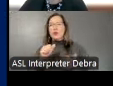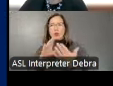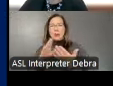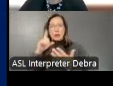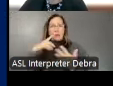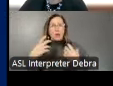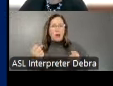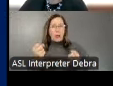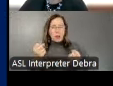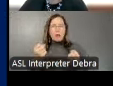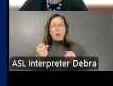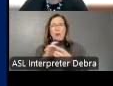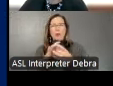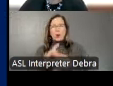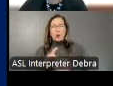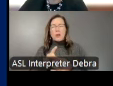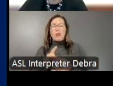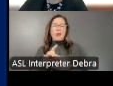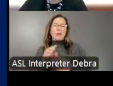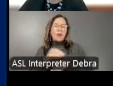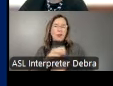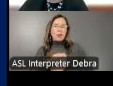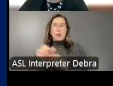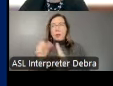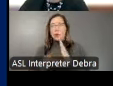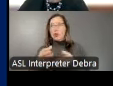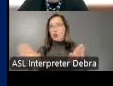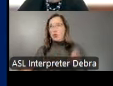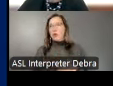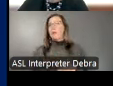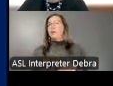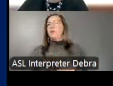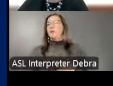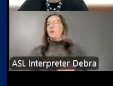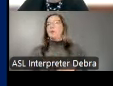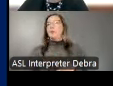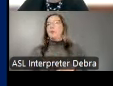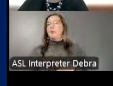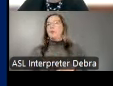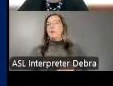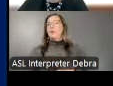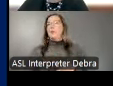advisories from the Surgeon General. Strengthening our long collaboration with the Department of